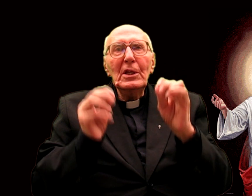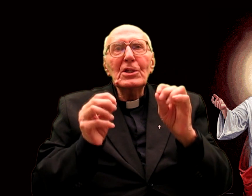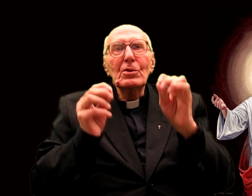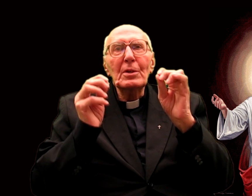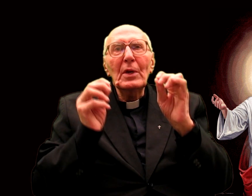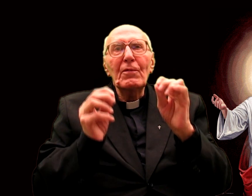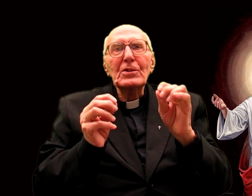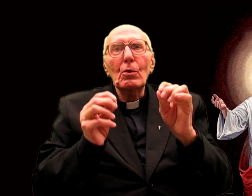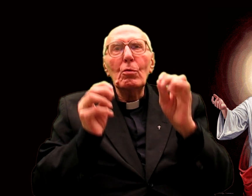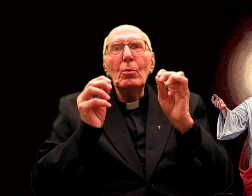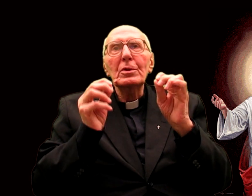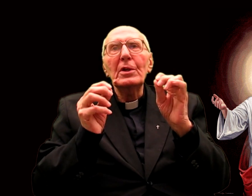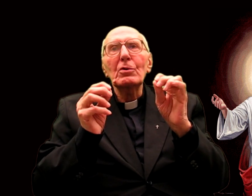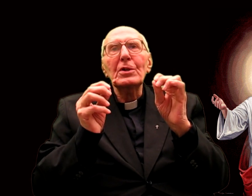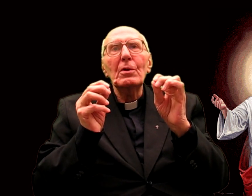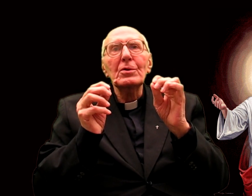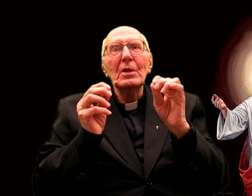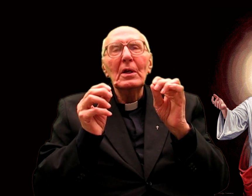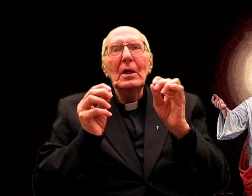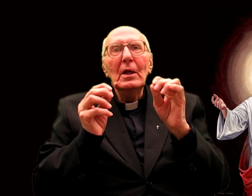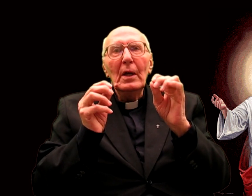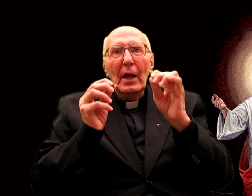This was manifested the love of God in us: